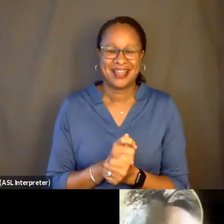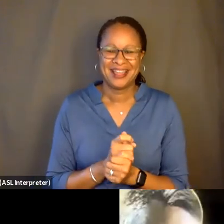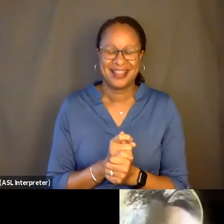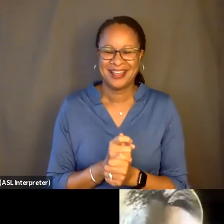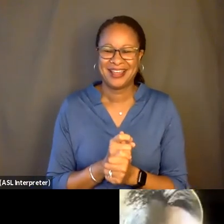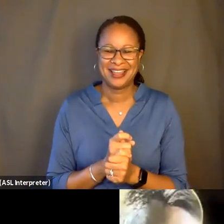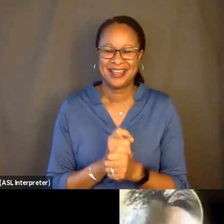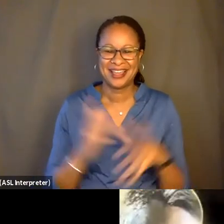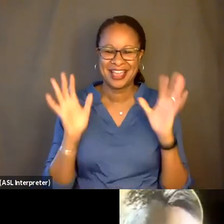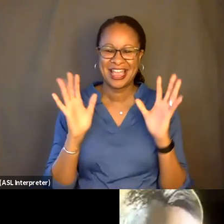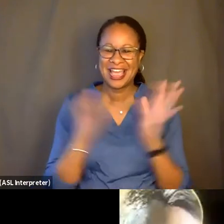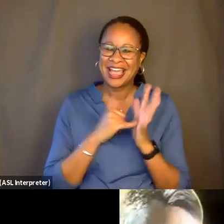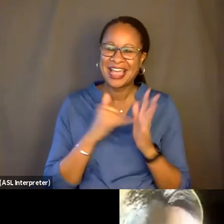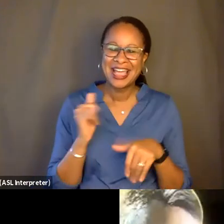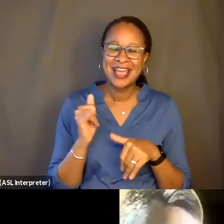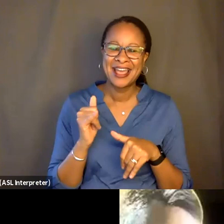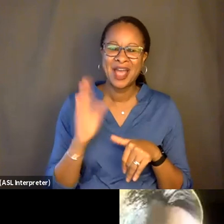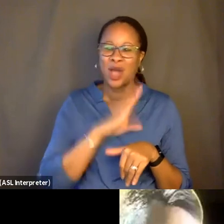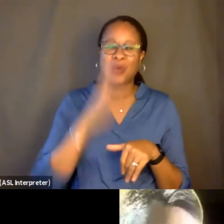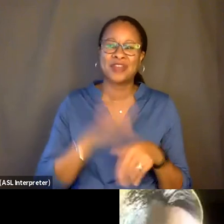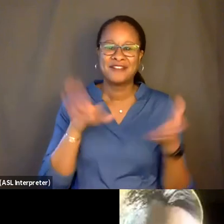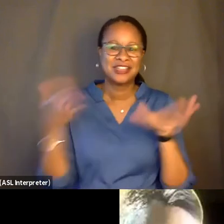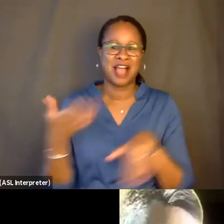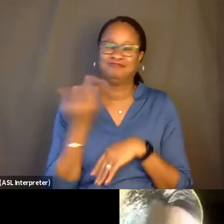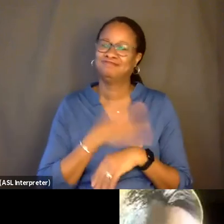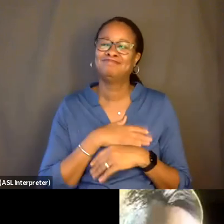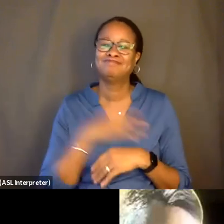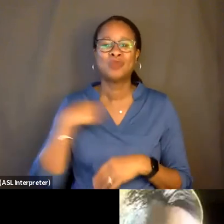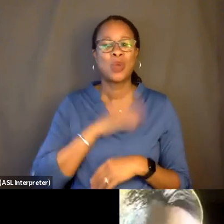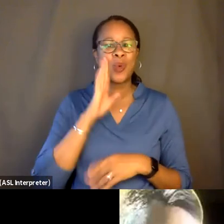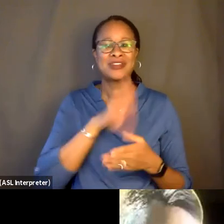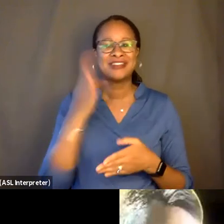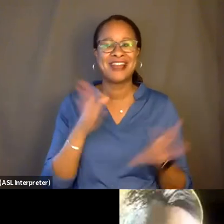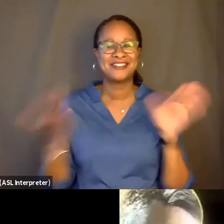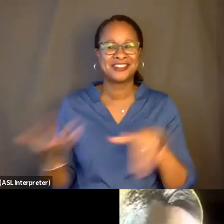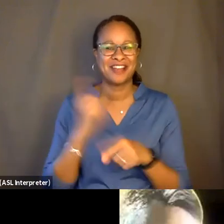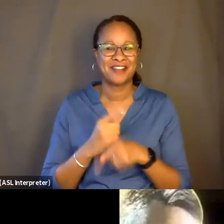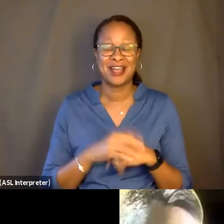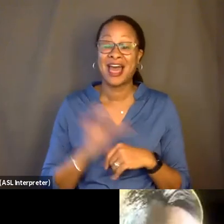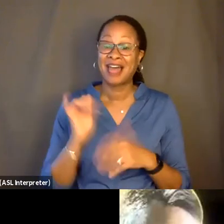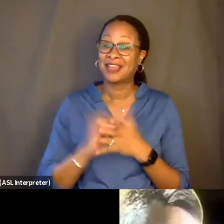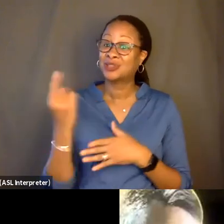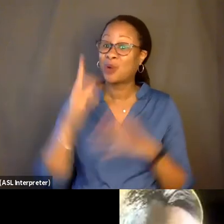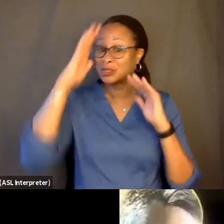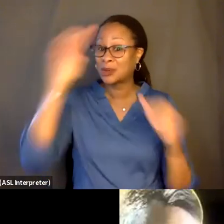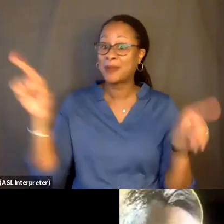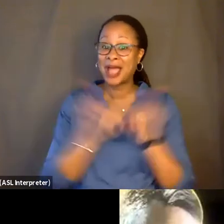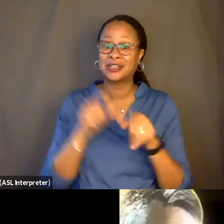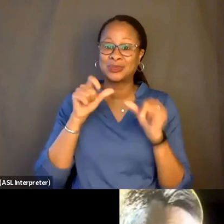It's-- we will never die, Eric. Yeah, that's always the hope, as long as-- as long as we keep recording our conversations.